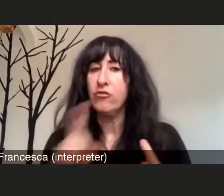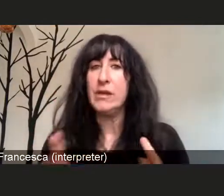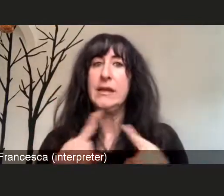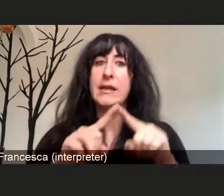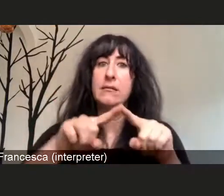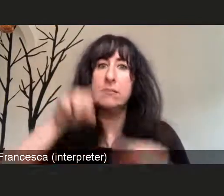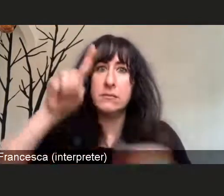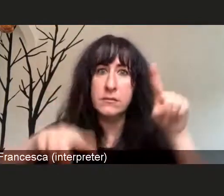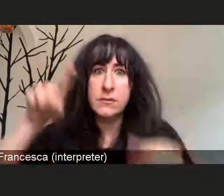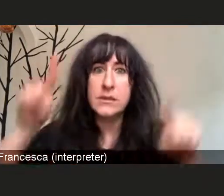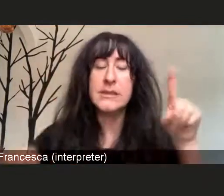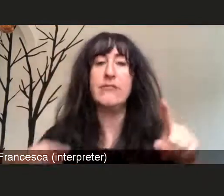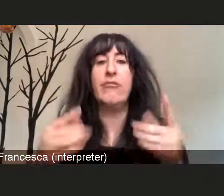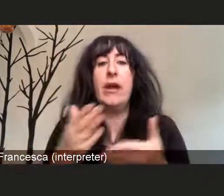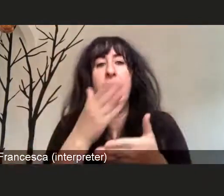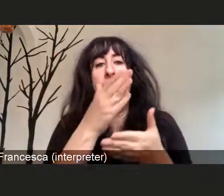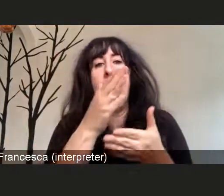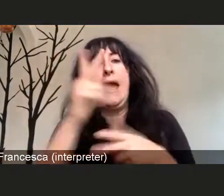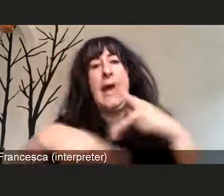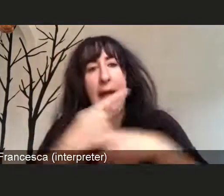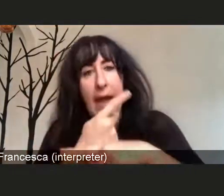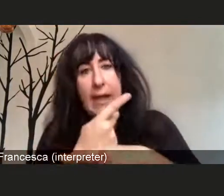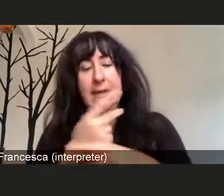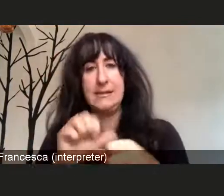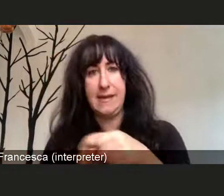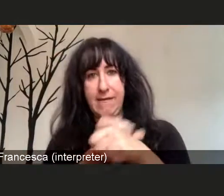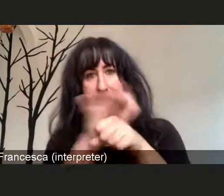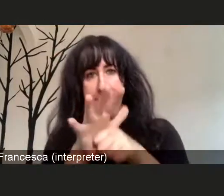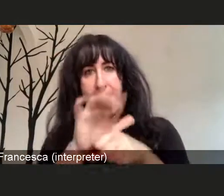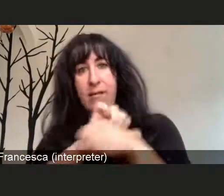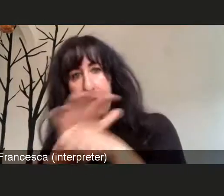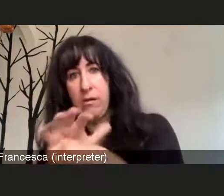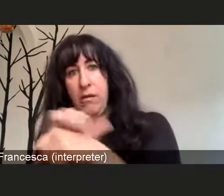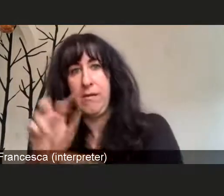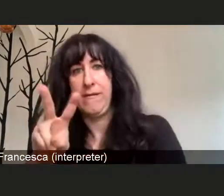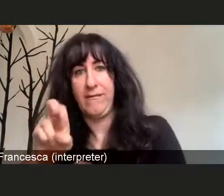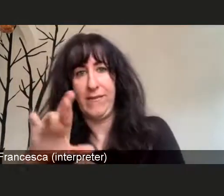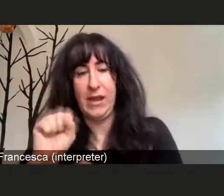or the most common variant that we are hearing about right now is the Delta there.